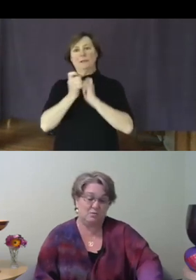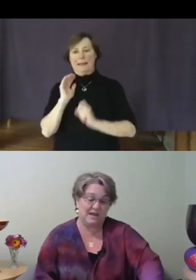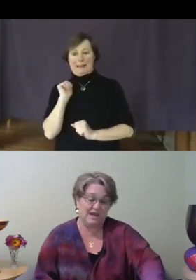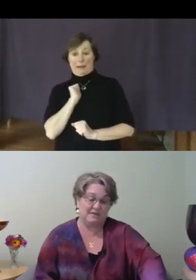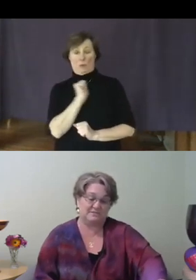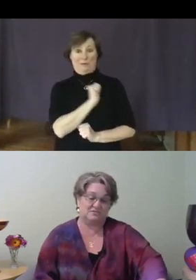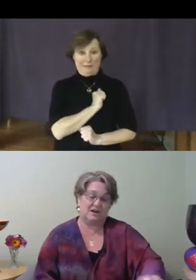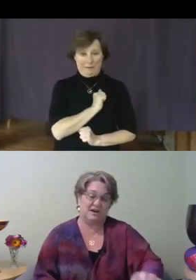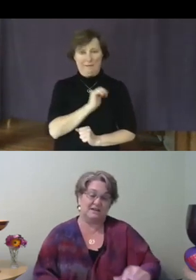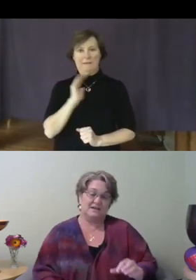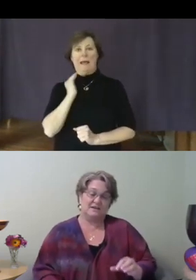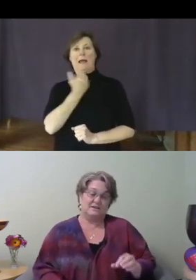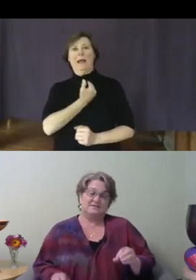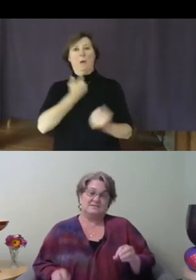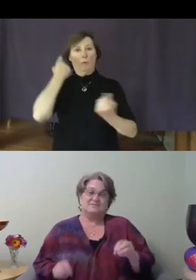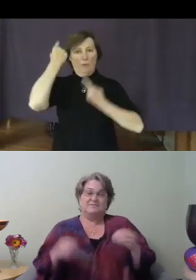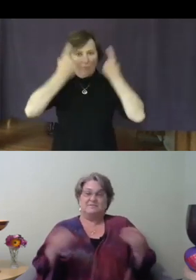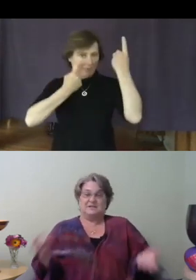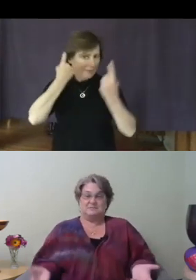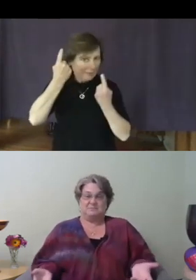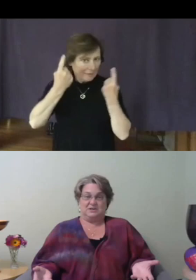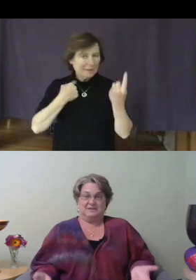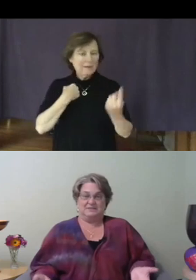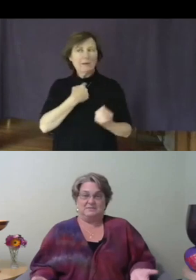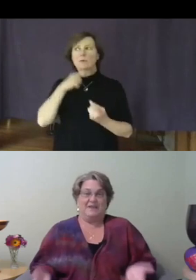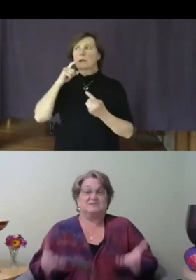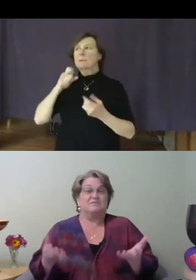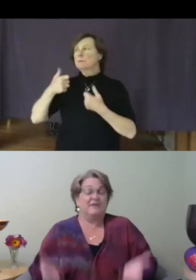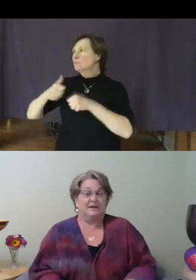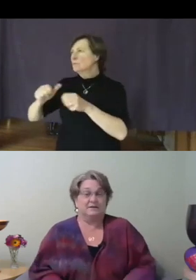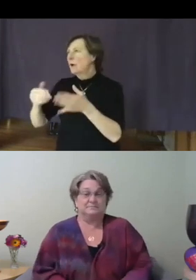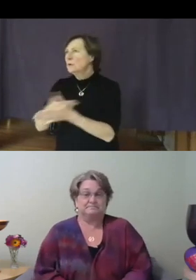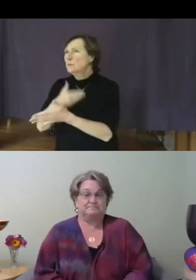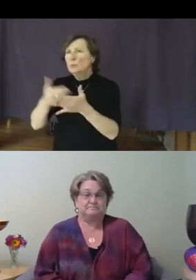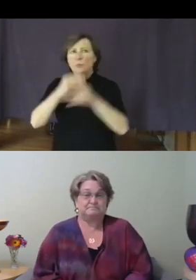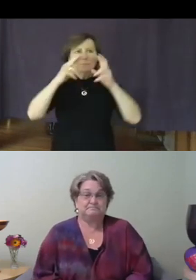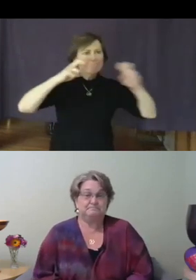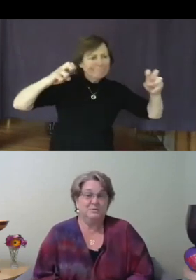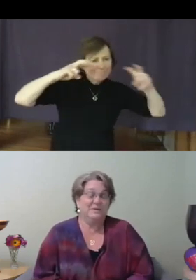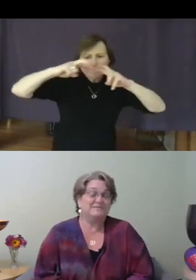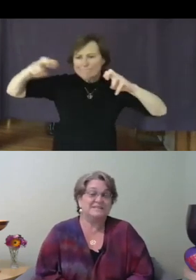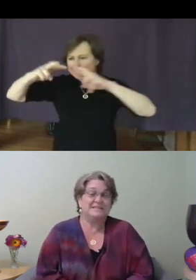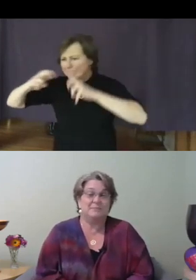have to try some different experiments, and we have to fail. We have to keep on